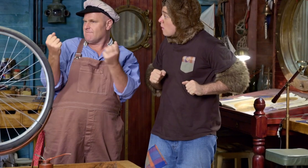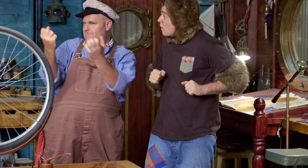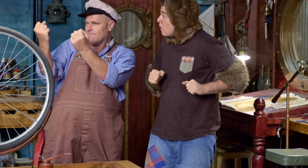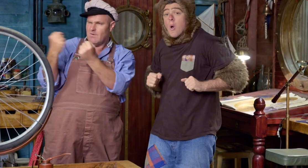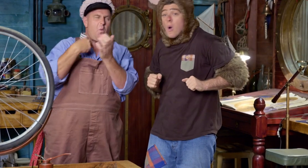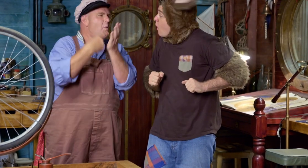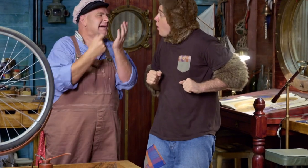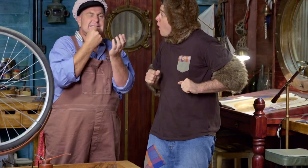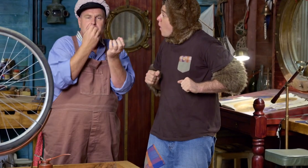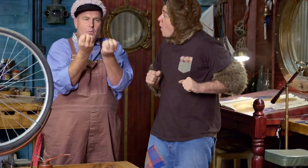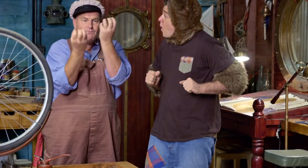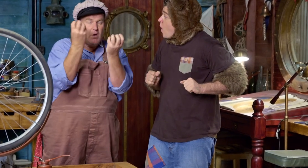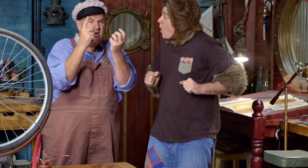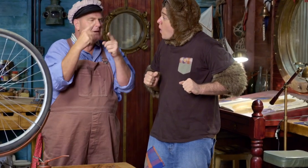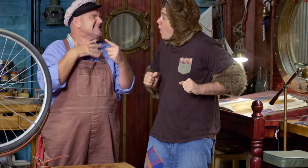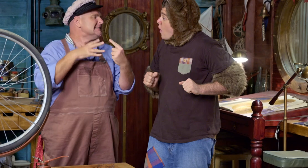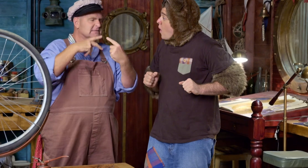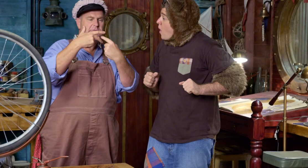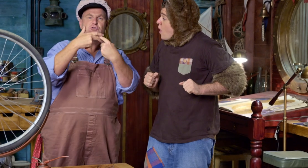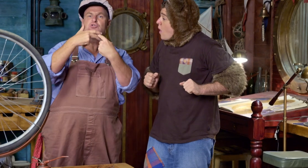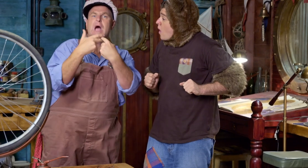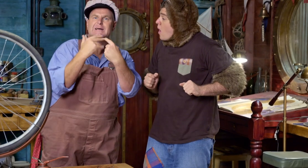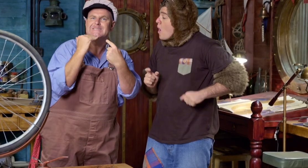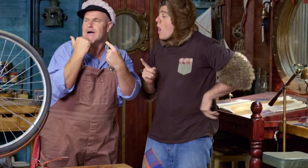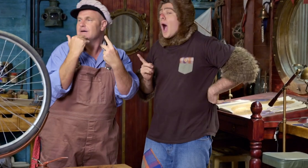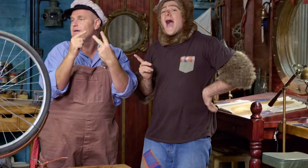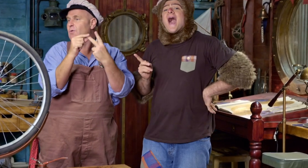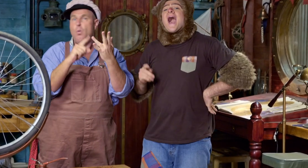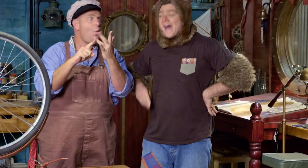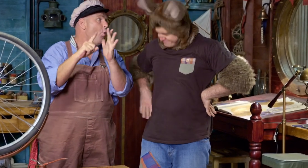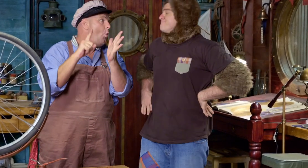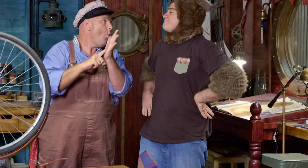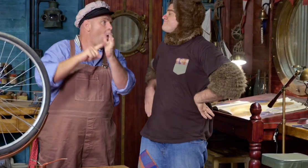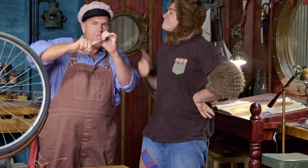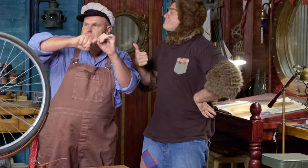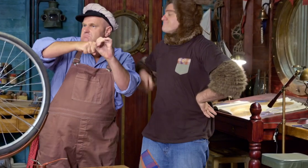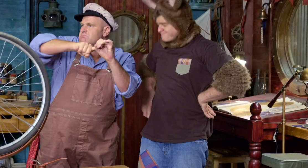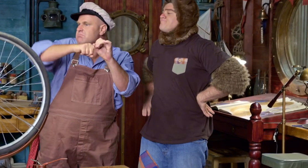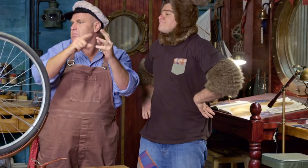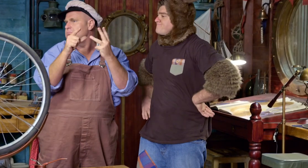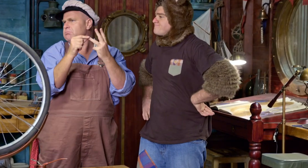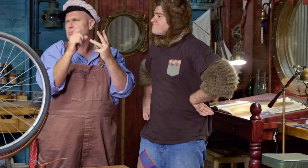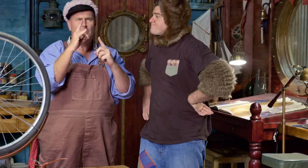I just need to take off a few pieces, tighten a few of the nuts, oil the chain